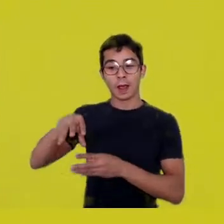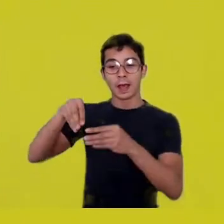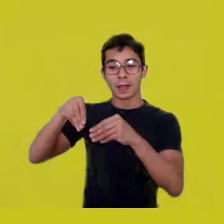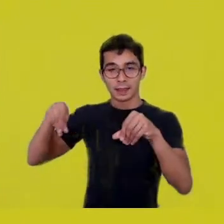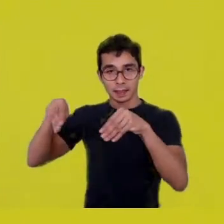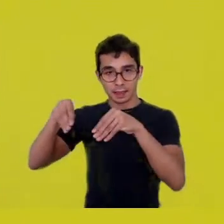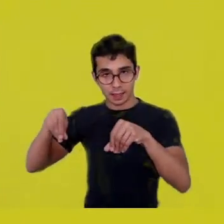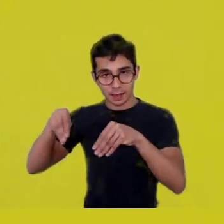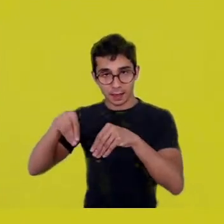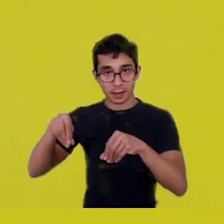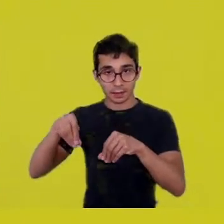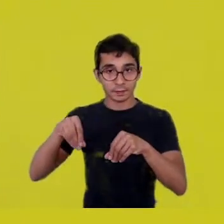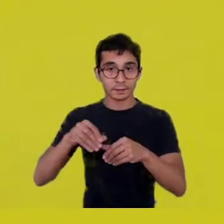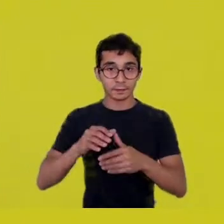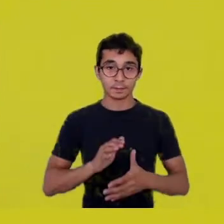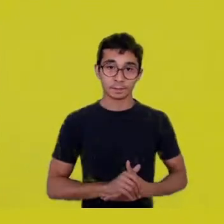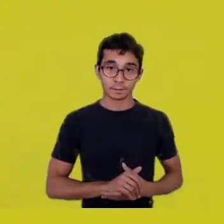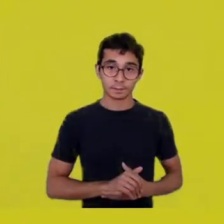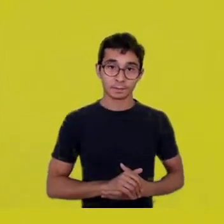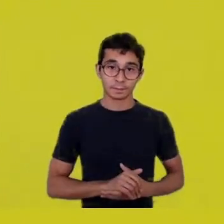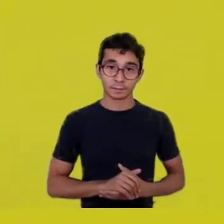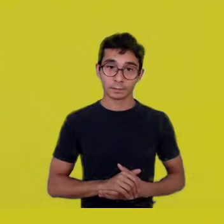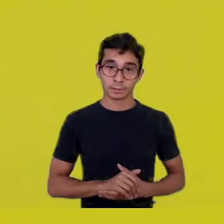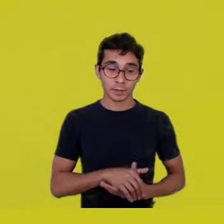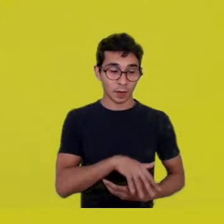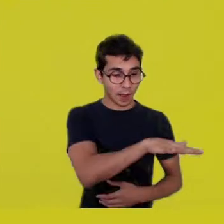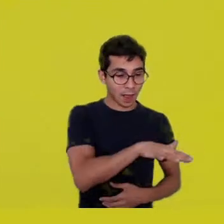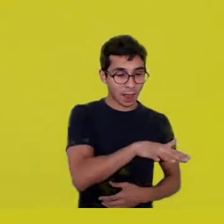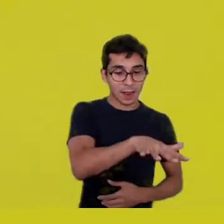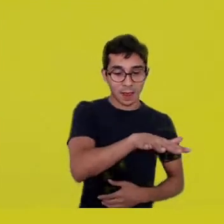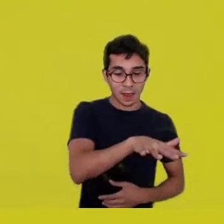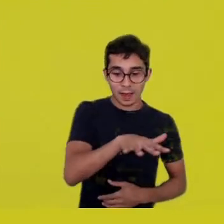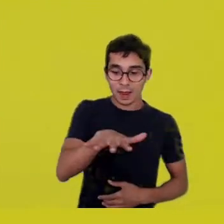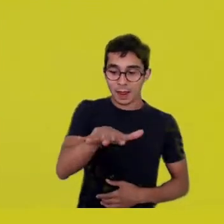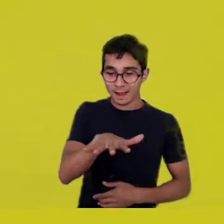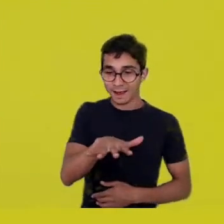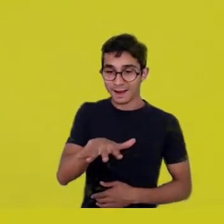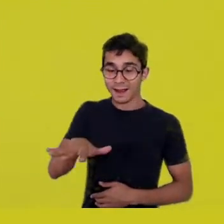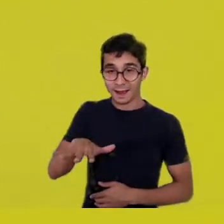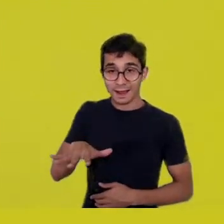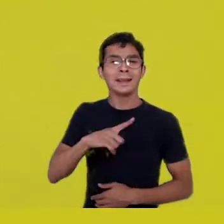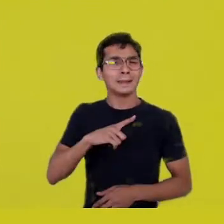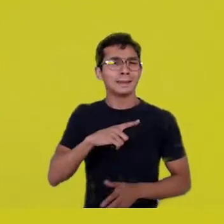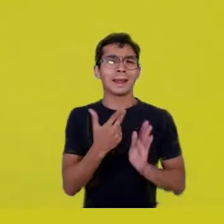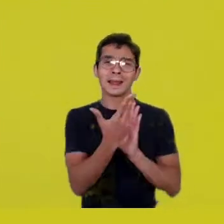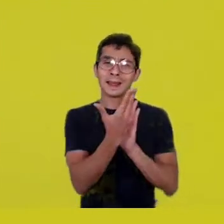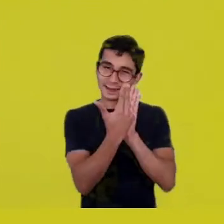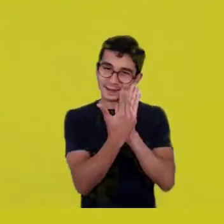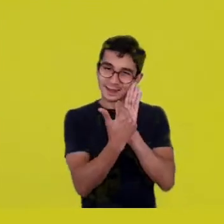That yard, actually, is represented in a drawing from that time,